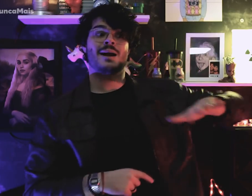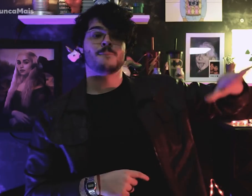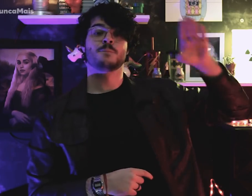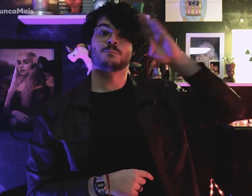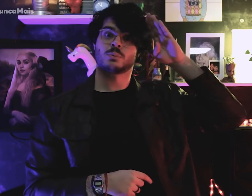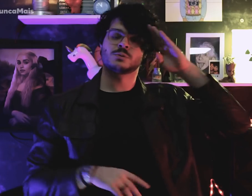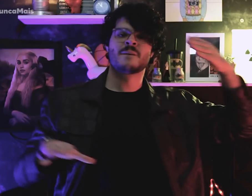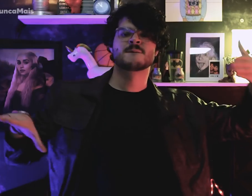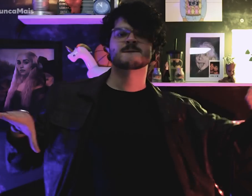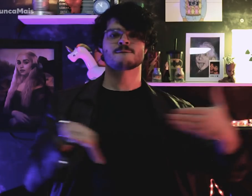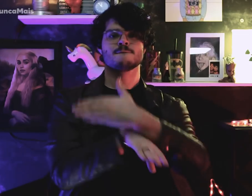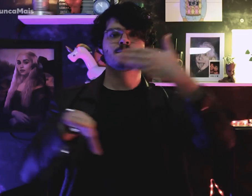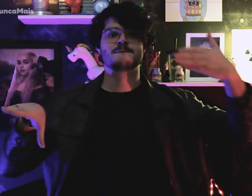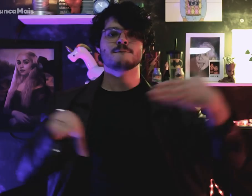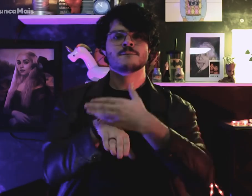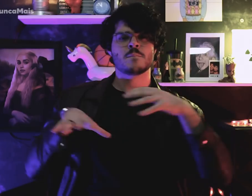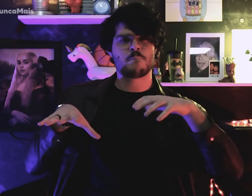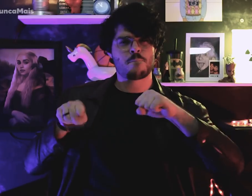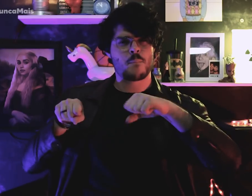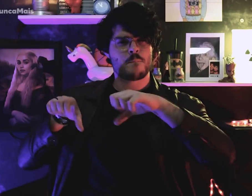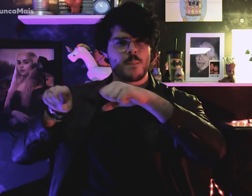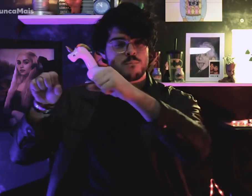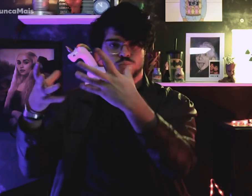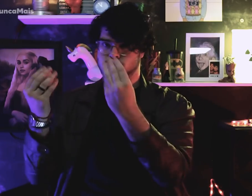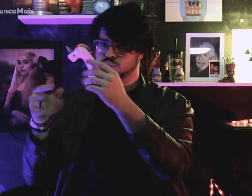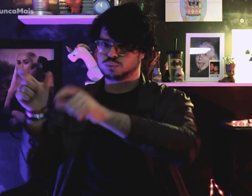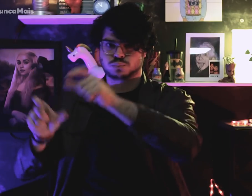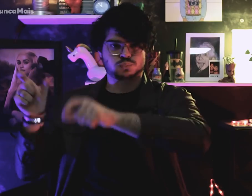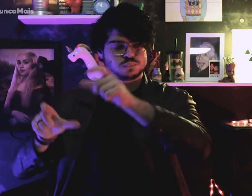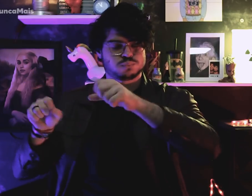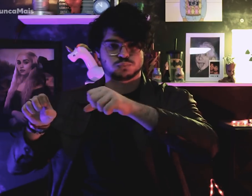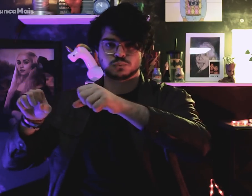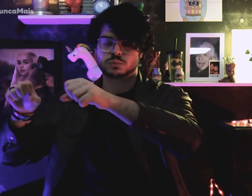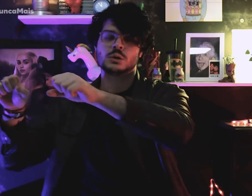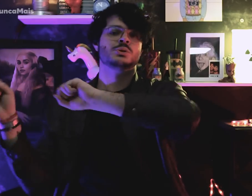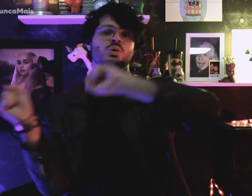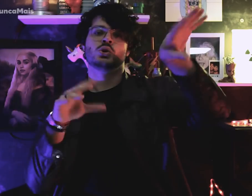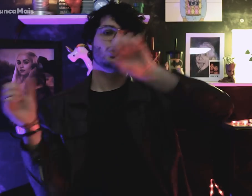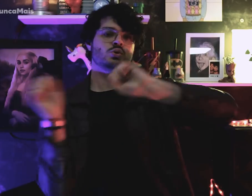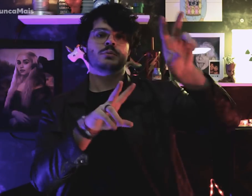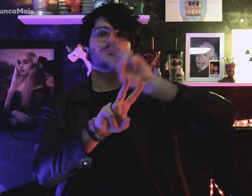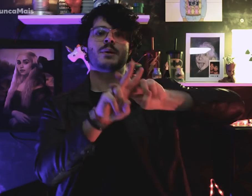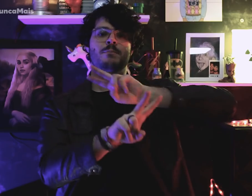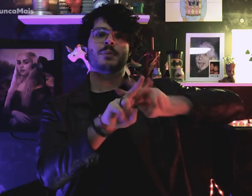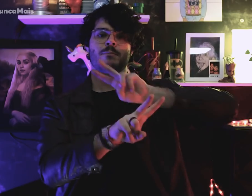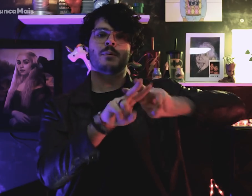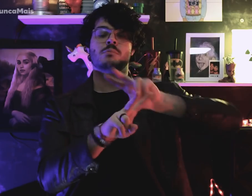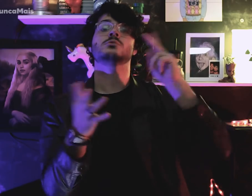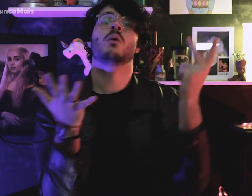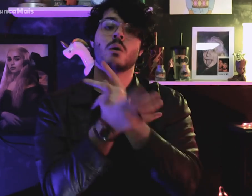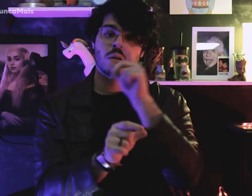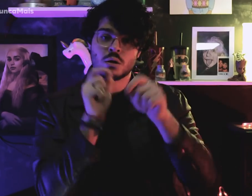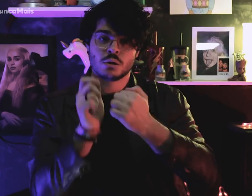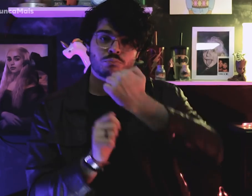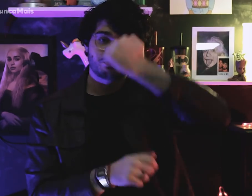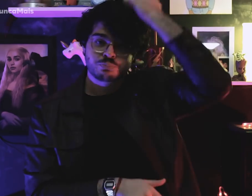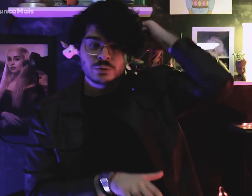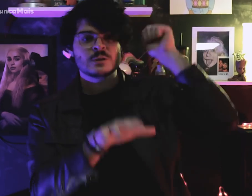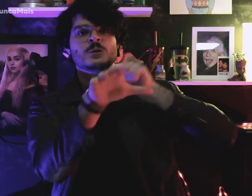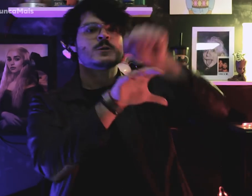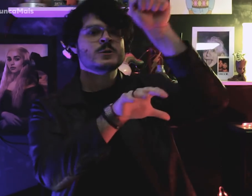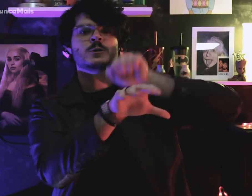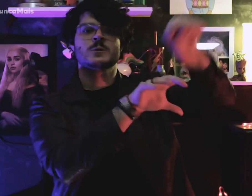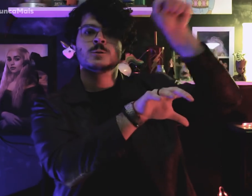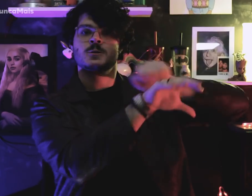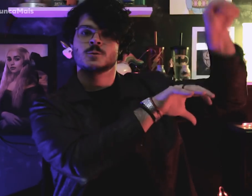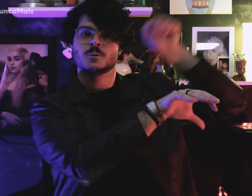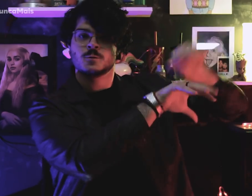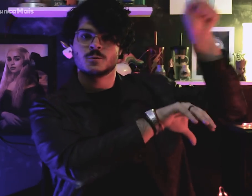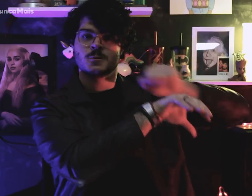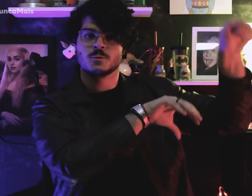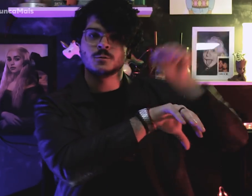centenas de negros e Black Power que foram presos e tiveram os cabelos raspados pelos militares.